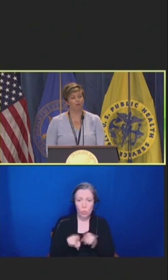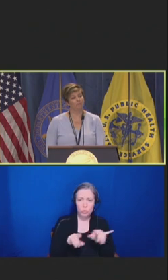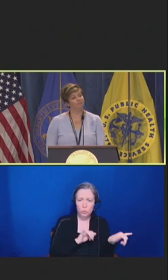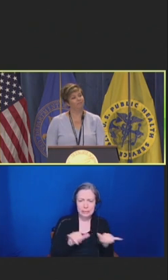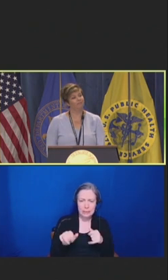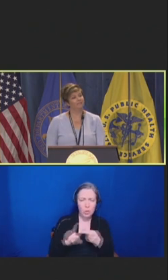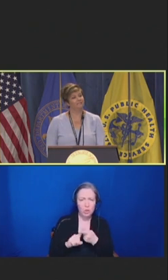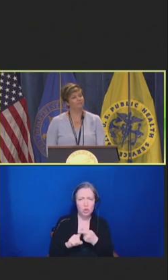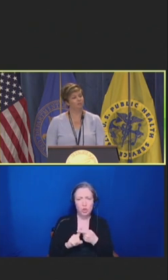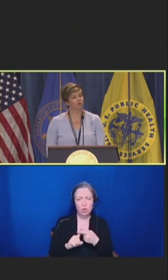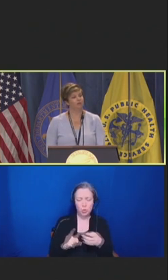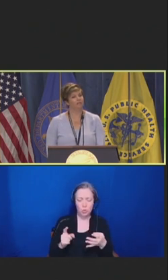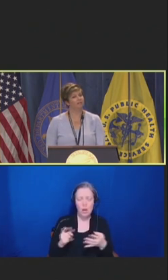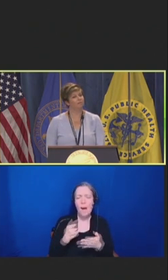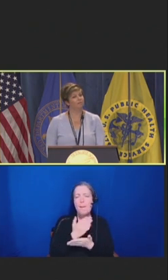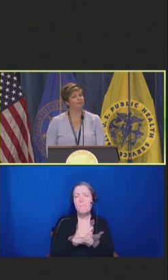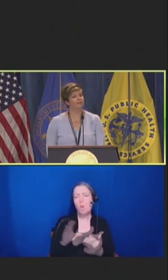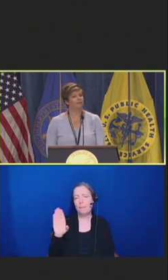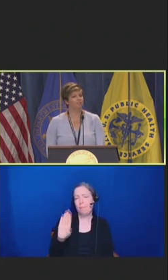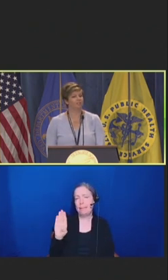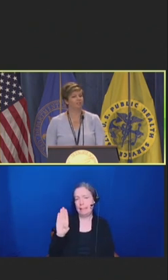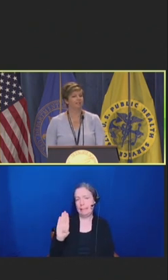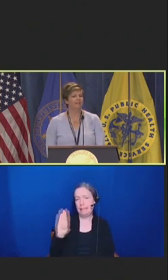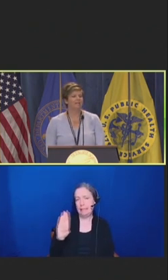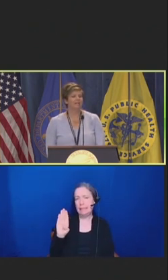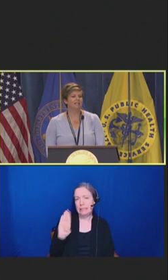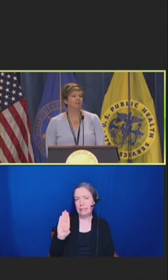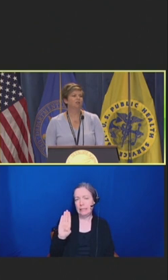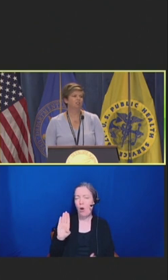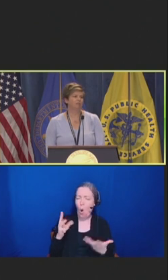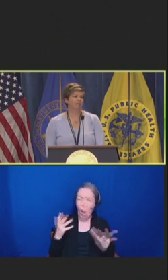B for vaccines which are already available without cost sharing and the commercial plans,